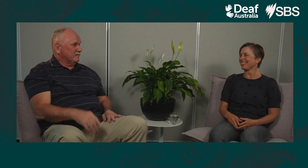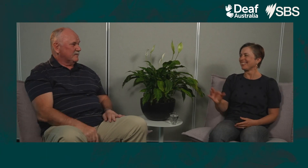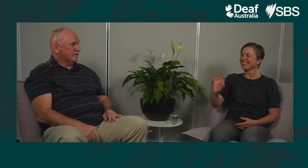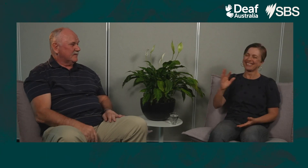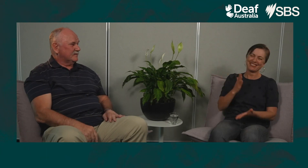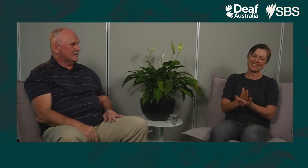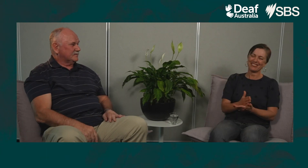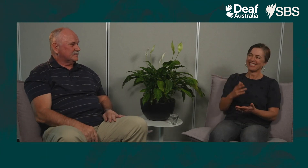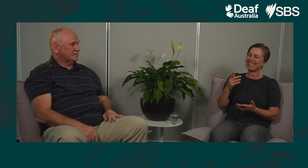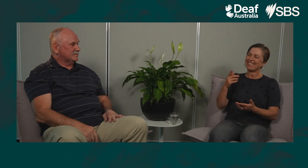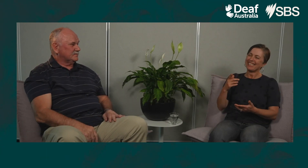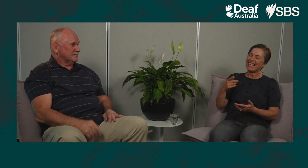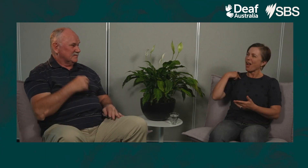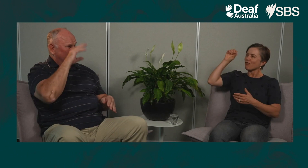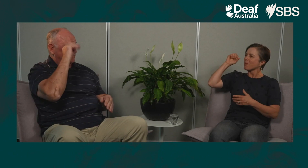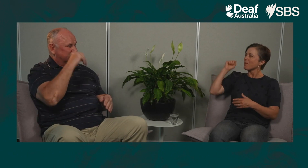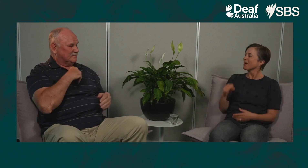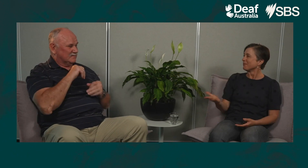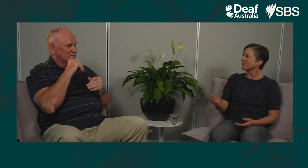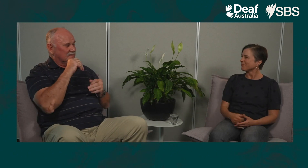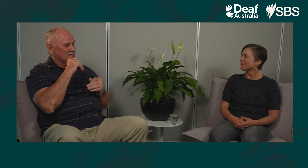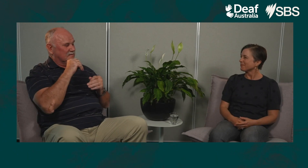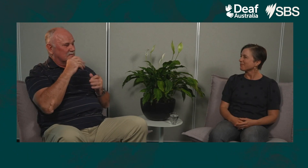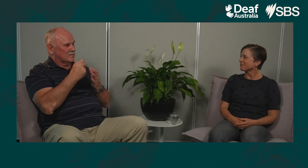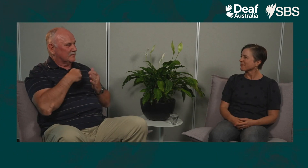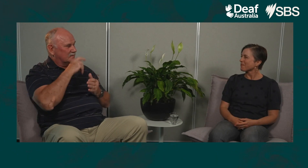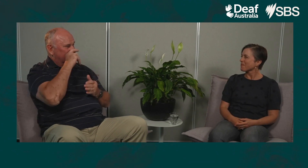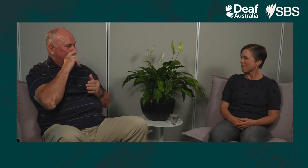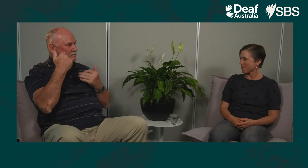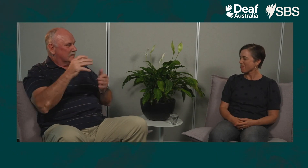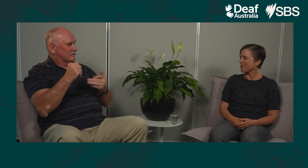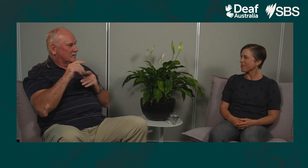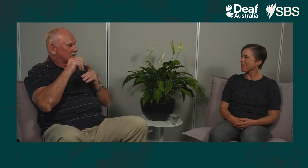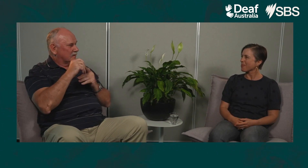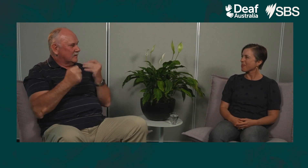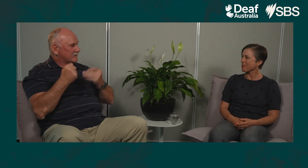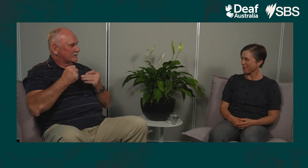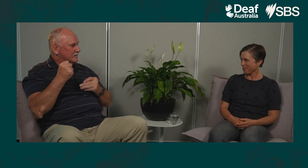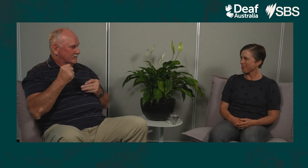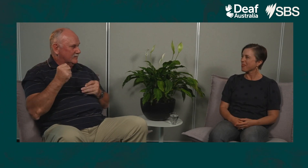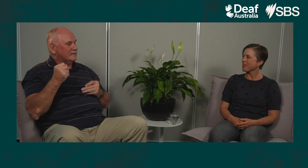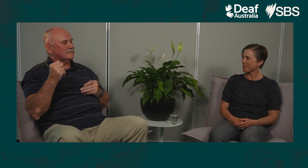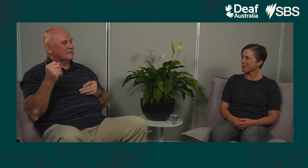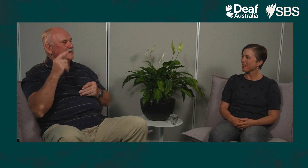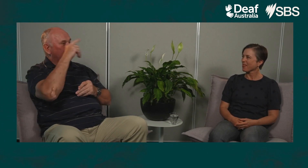True, true. I remember. I remember traveling with my sister, not soon after she got her P’s,